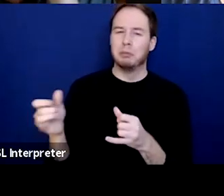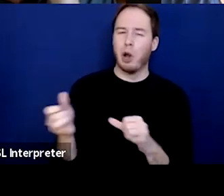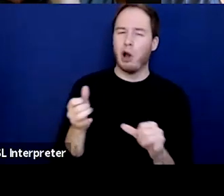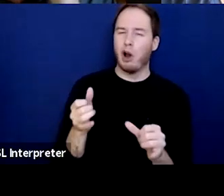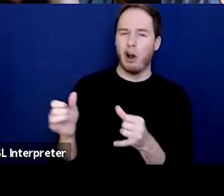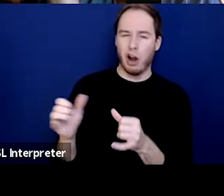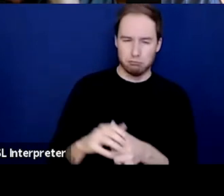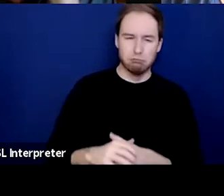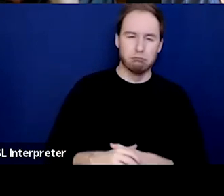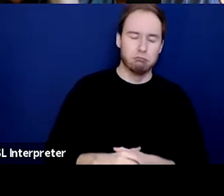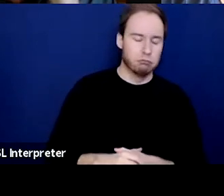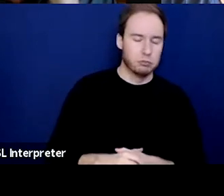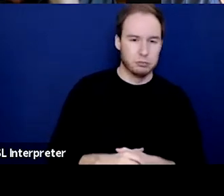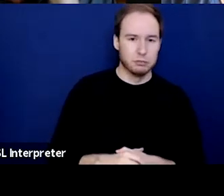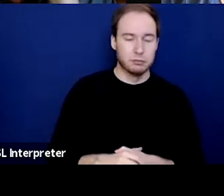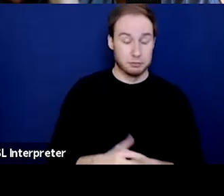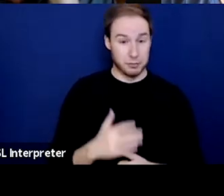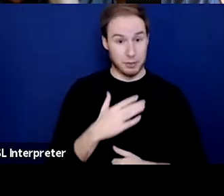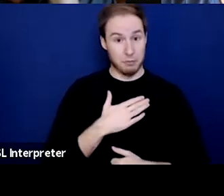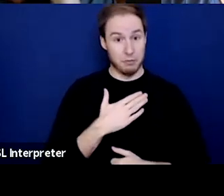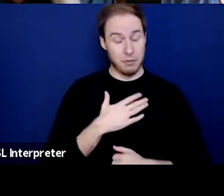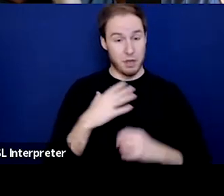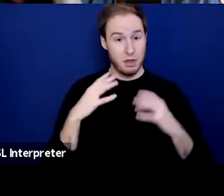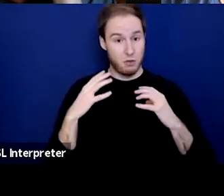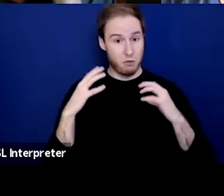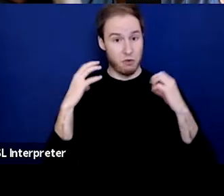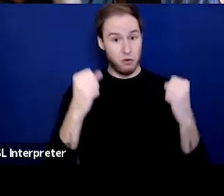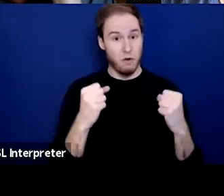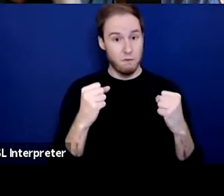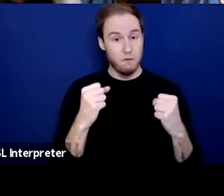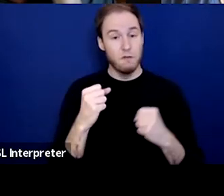I came into my recovery through symptom reduction.